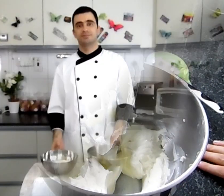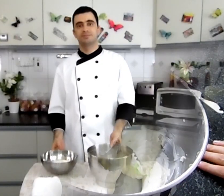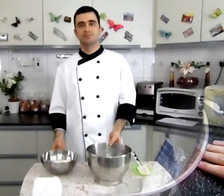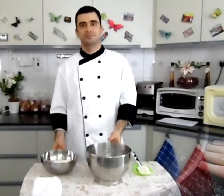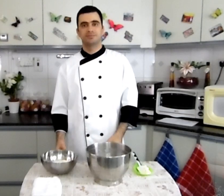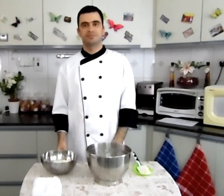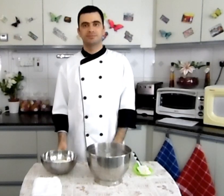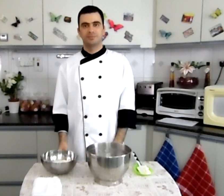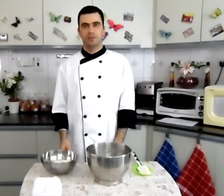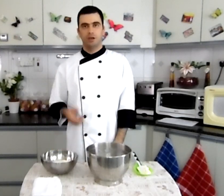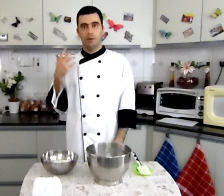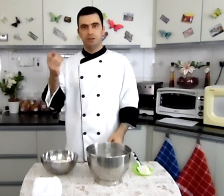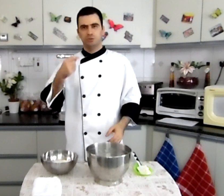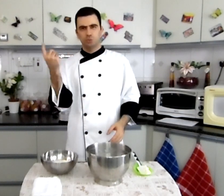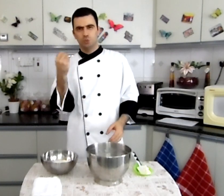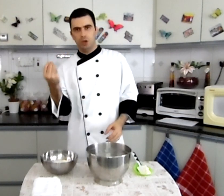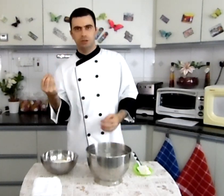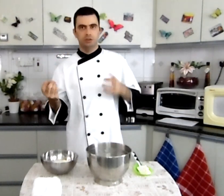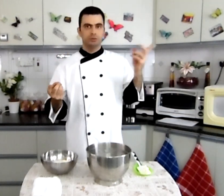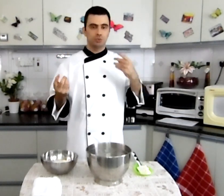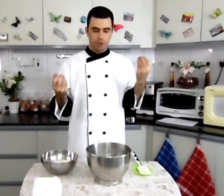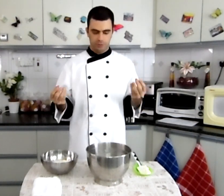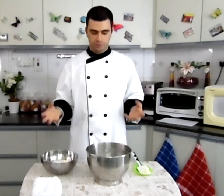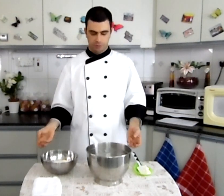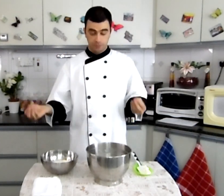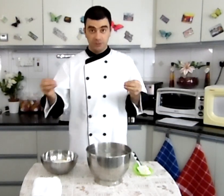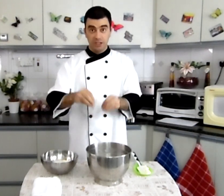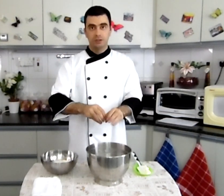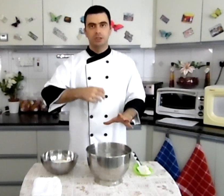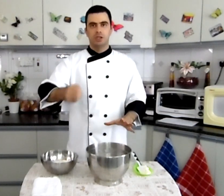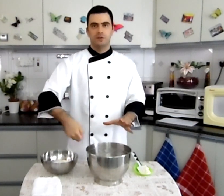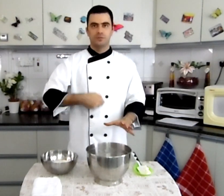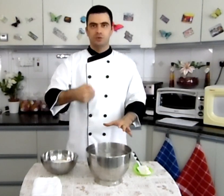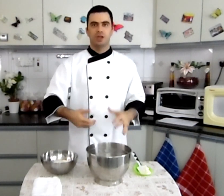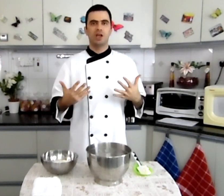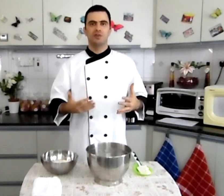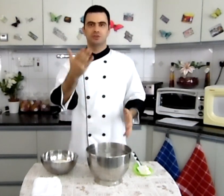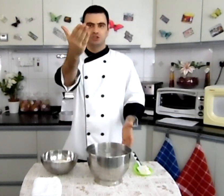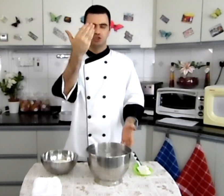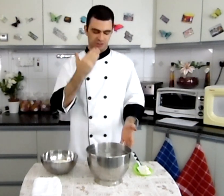We whipped the cream and the cheese separately قمنا بخفق الكريمة والجبنة كلاً على حدا and now we will mix them together gently الآن سنقوم بخلطها مع بعض بشكل خفيف